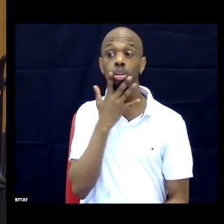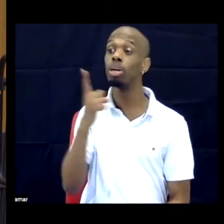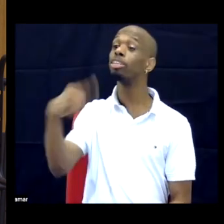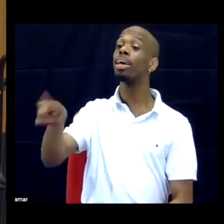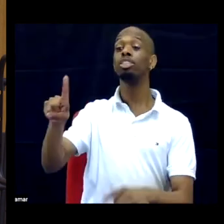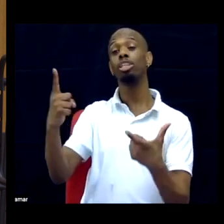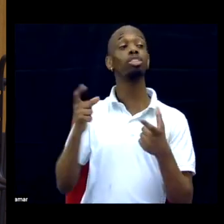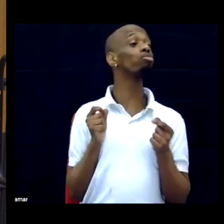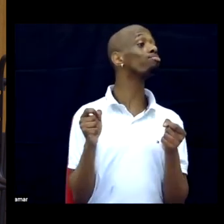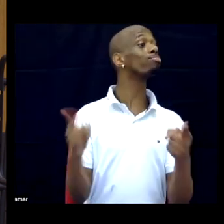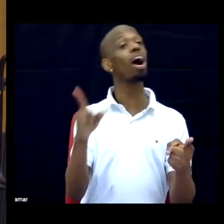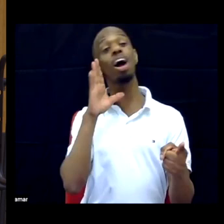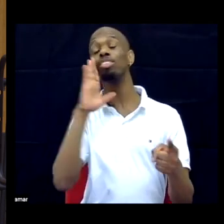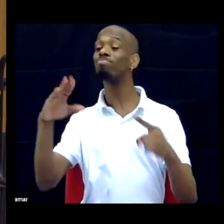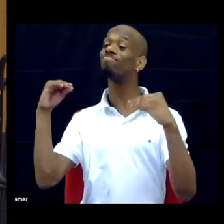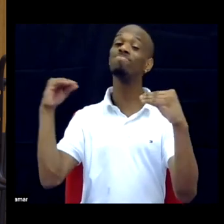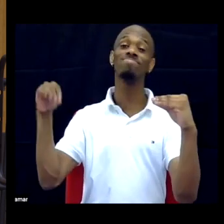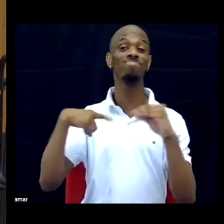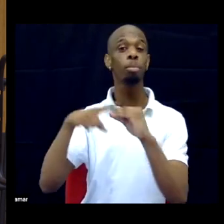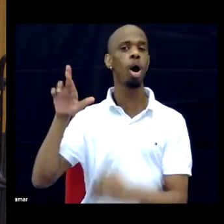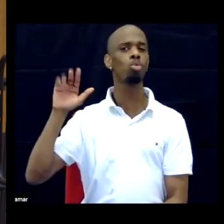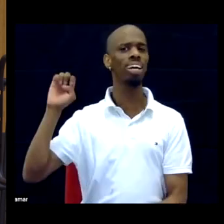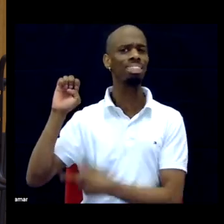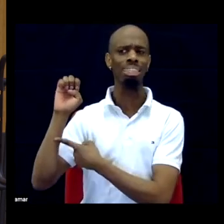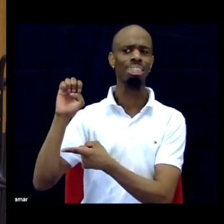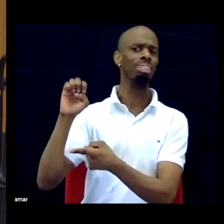I think that there are folks who have done it really well, but I would prefer to see